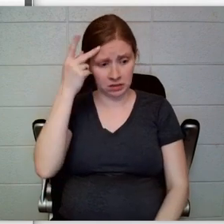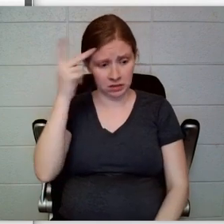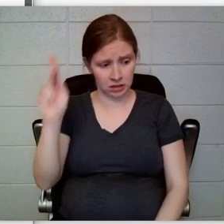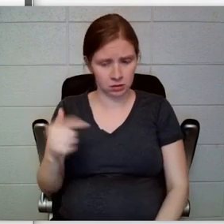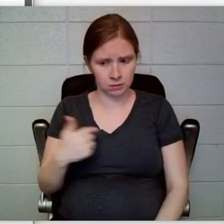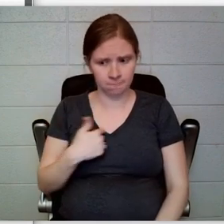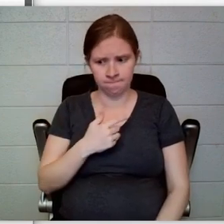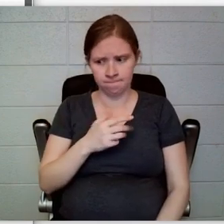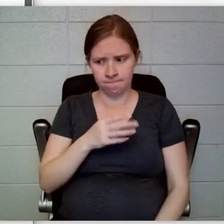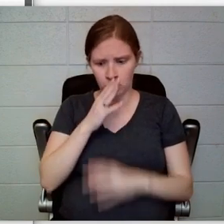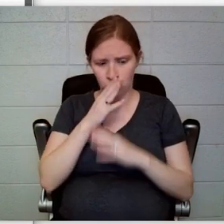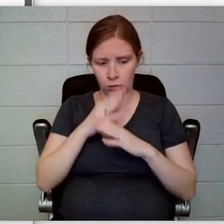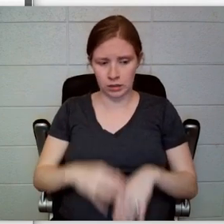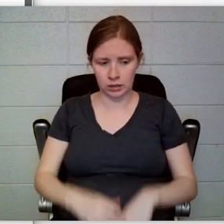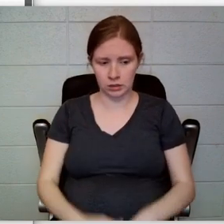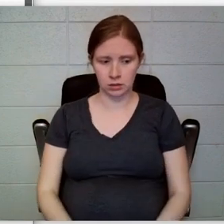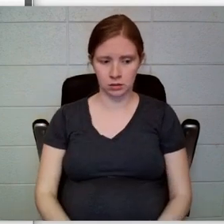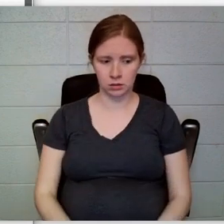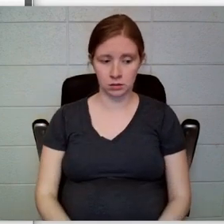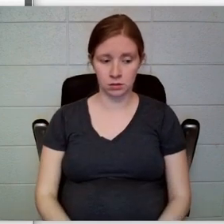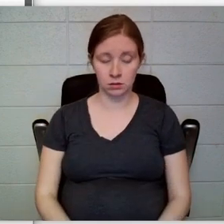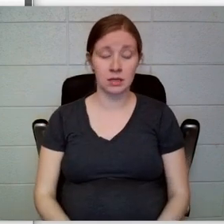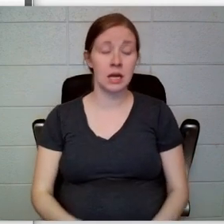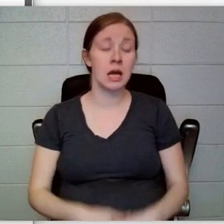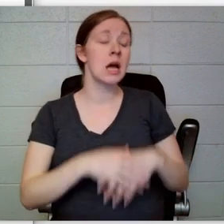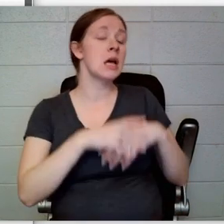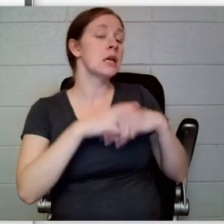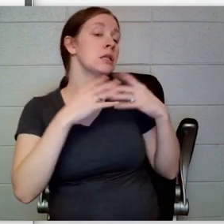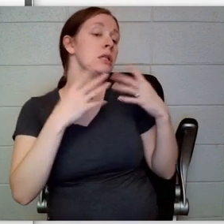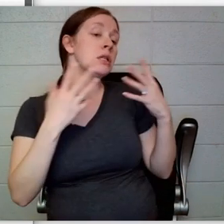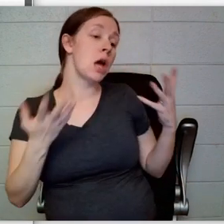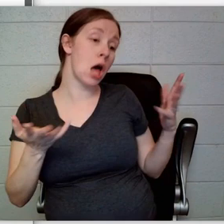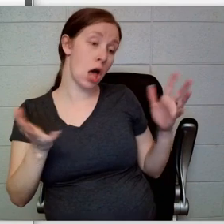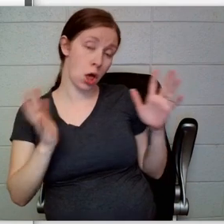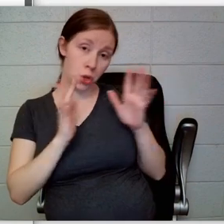“Therefore, to make you feel a little more at home here,